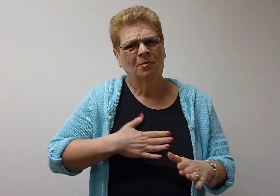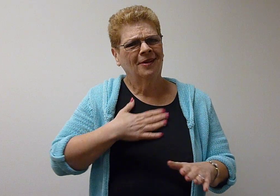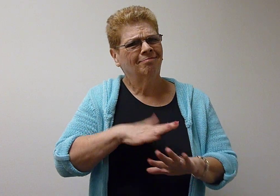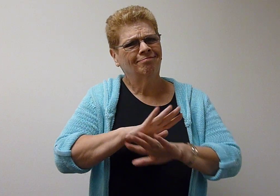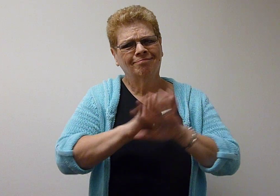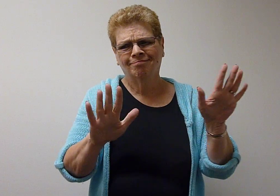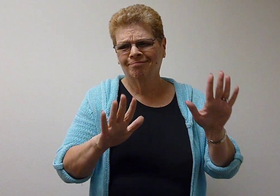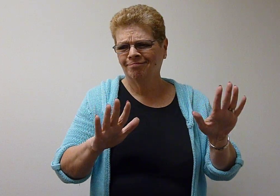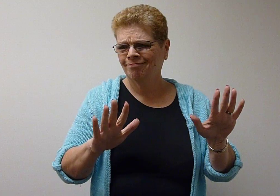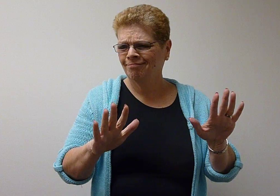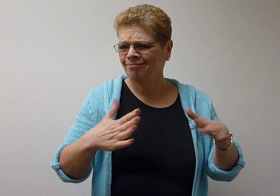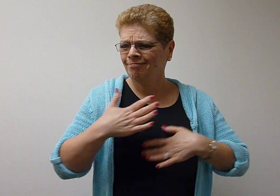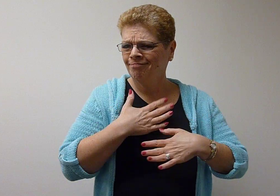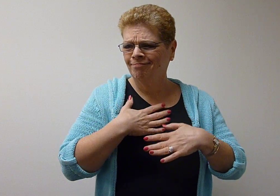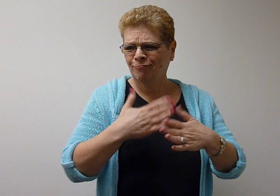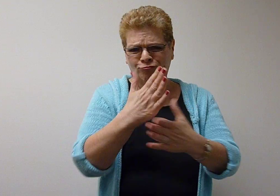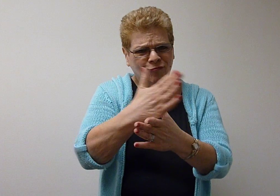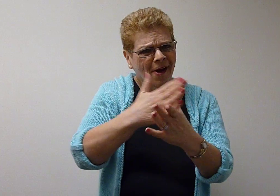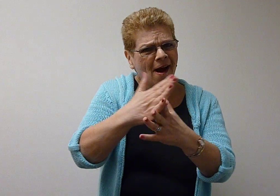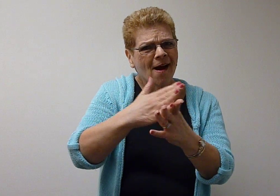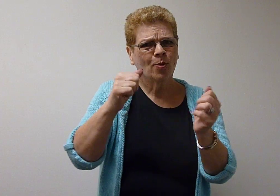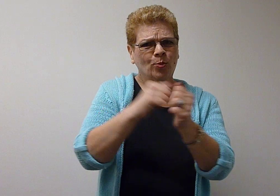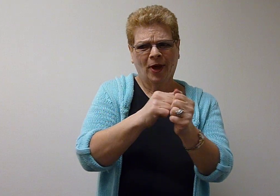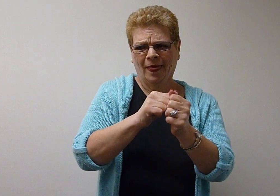please do not hesitate to share with the readers.